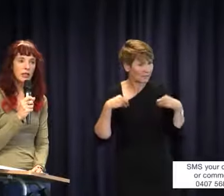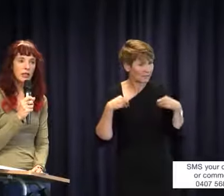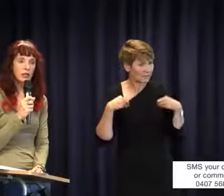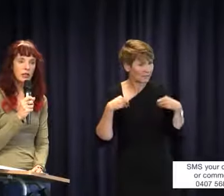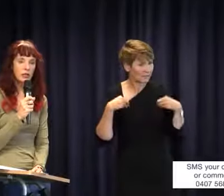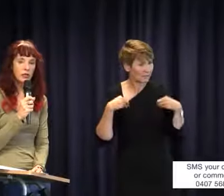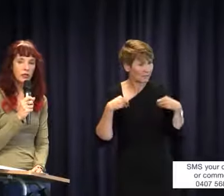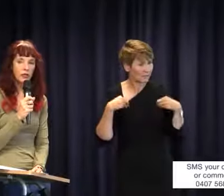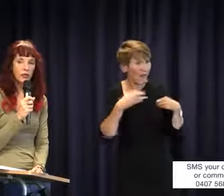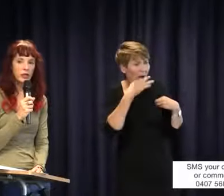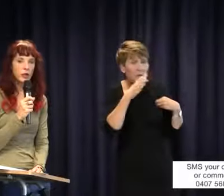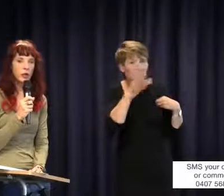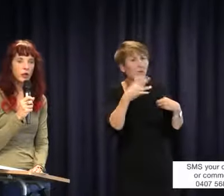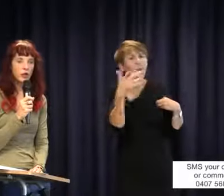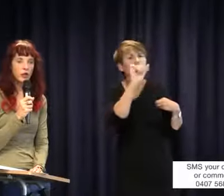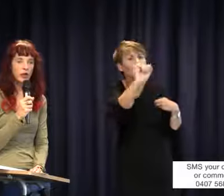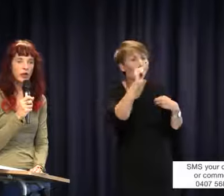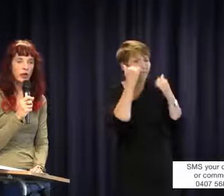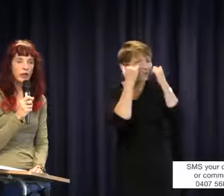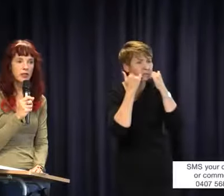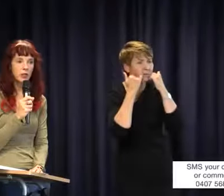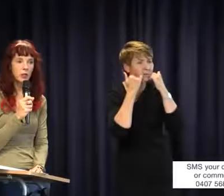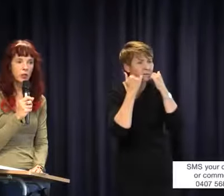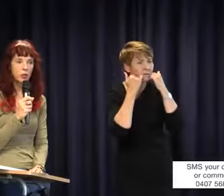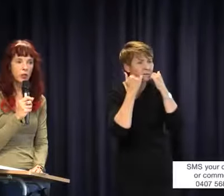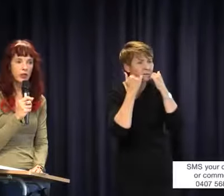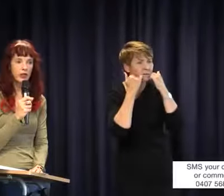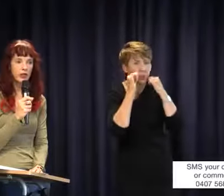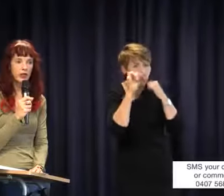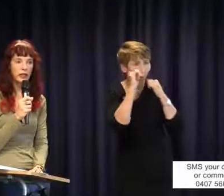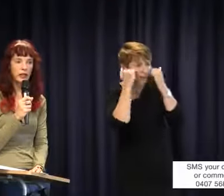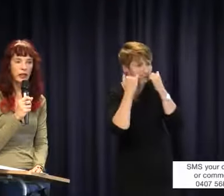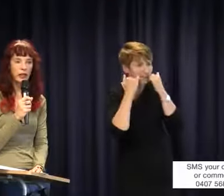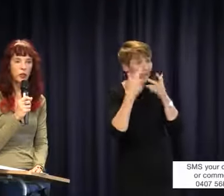for evidence of it. If you yourself can find someone who is qualified and is available,